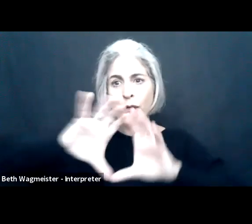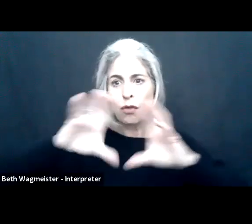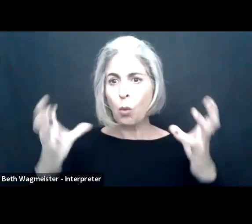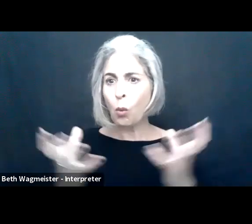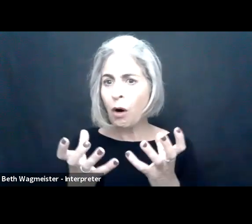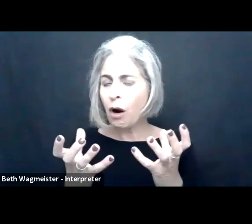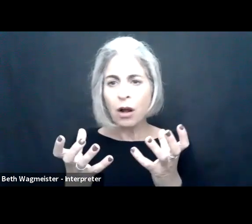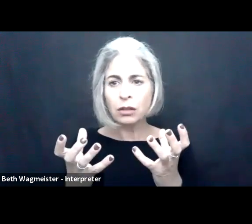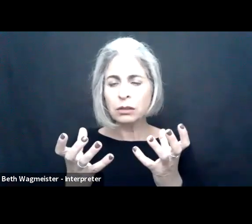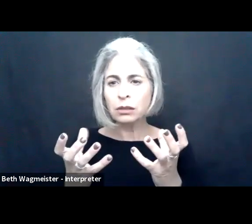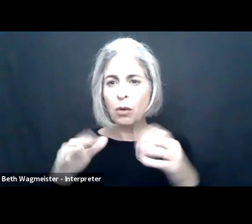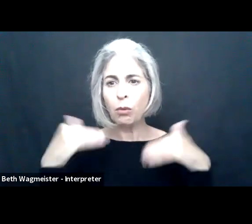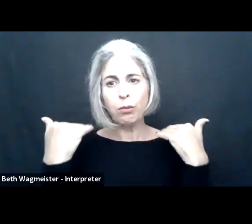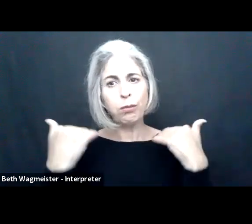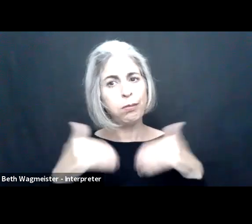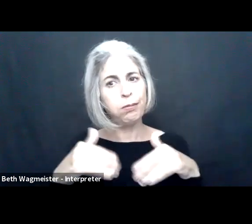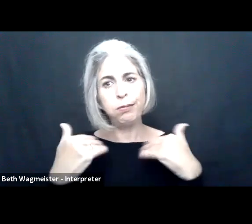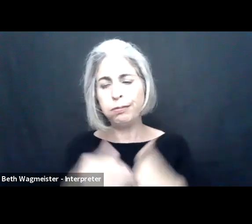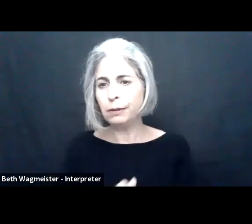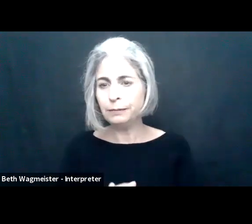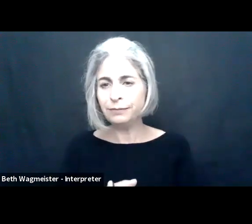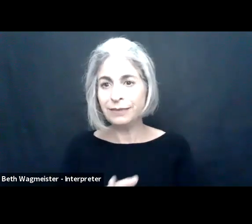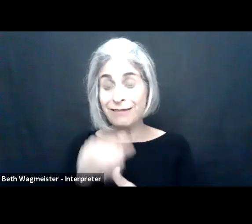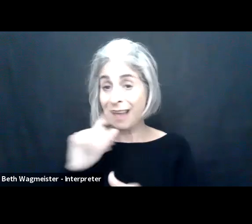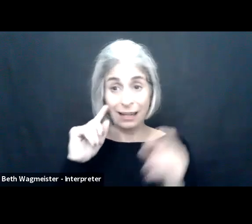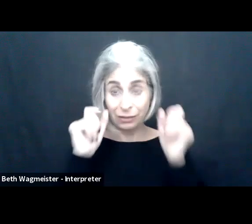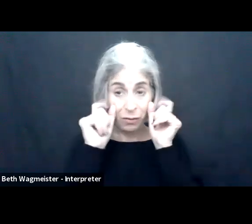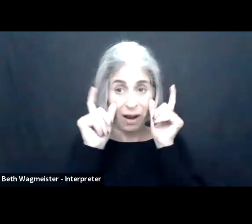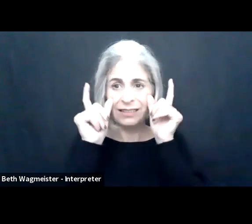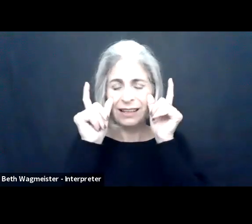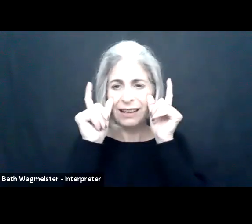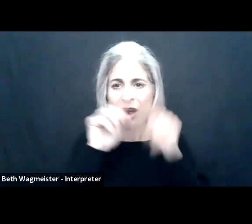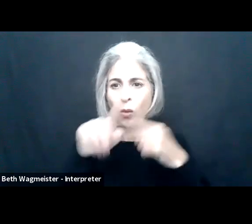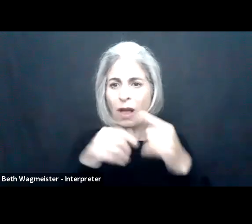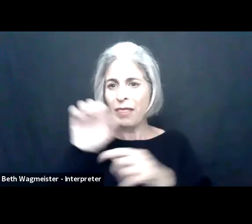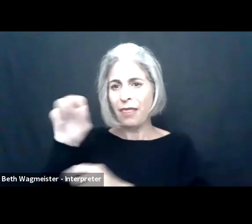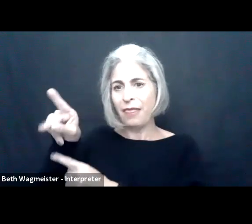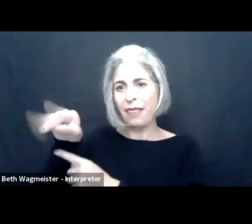crisis and the knee jerk reaction of business leaders across the world was just keep that ship afloat.